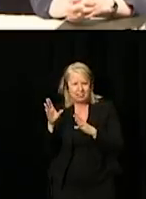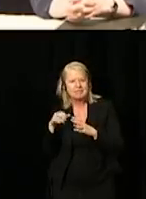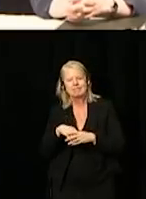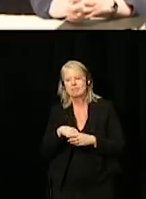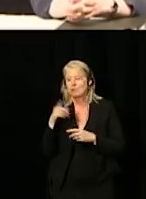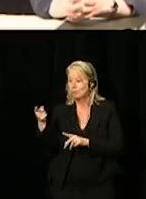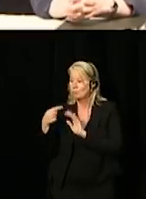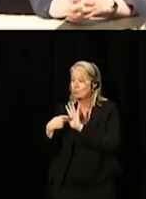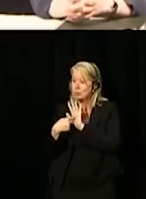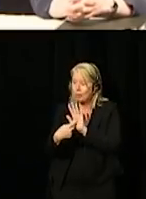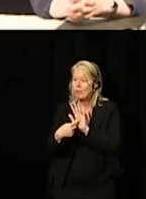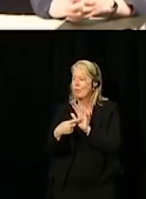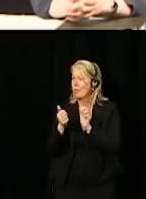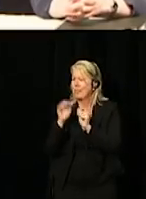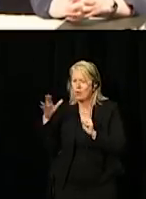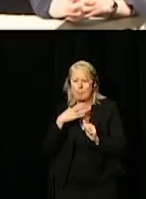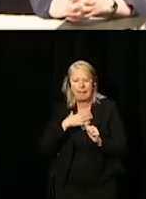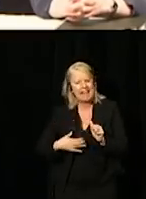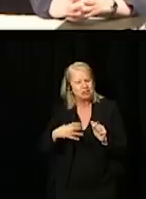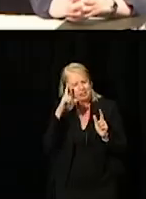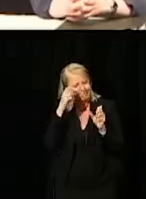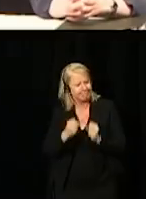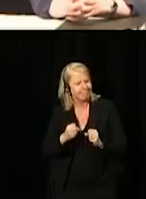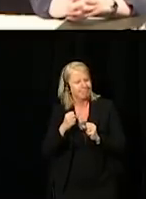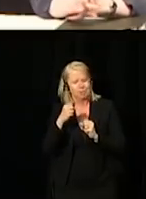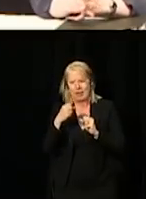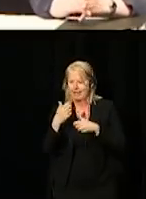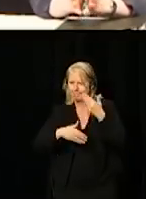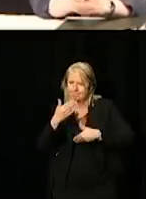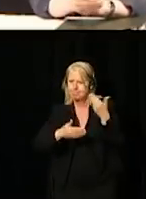You have shown with passionate conviction that accessibility and inclusion